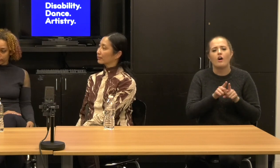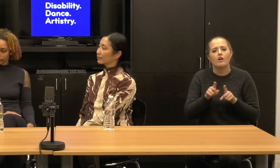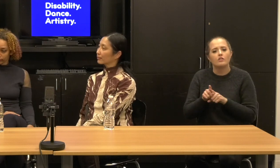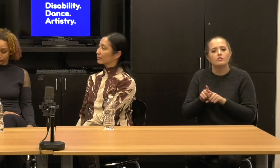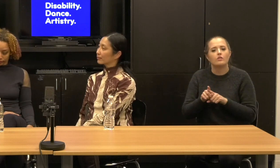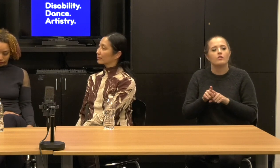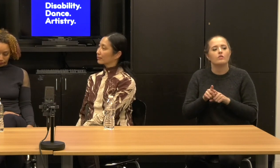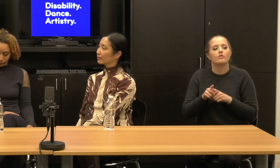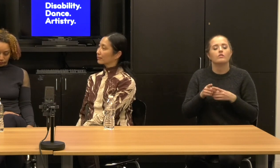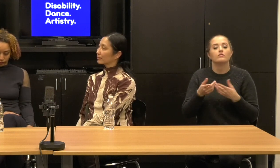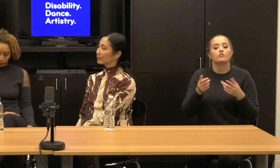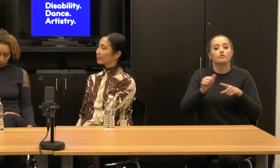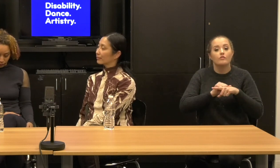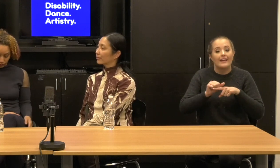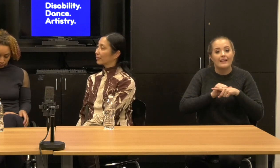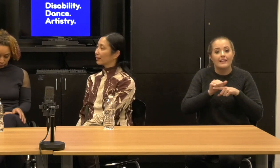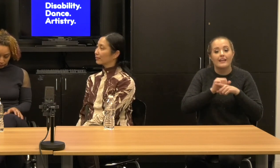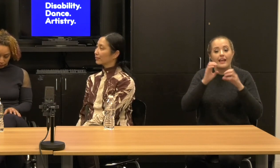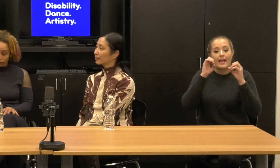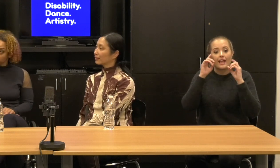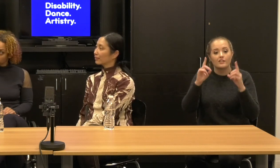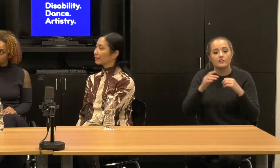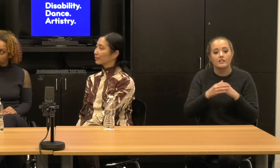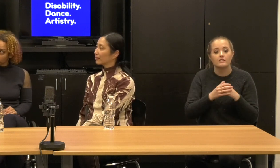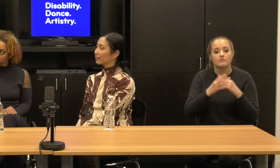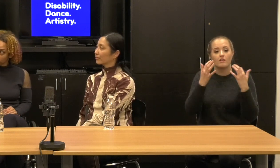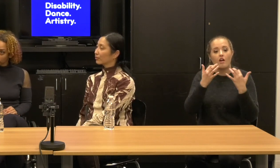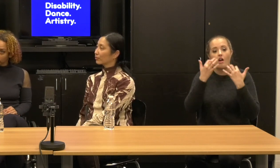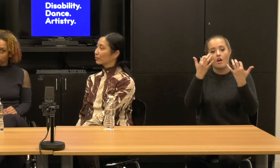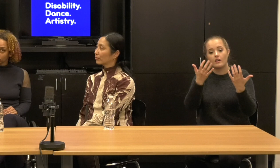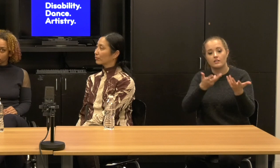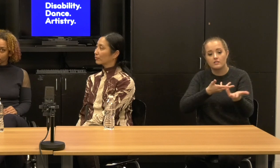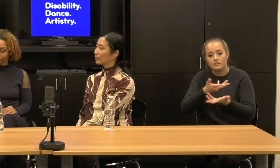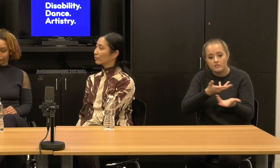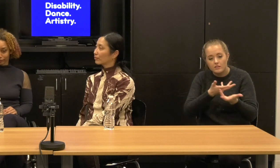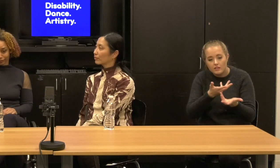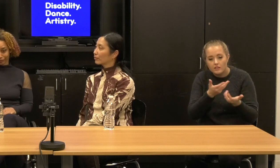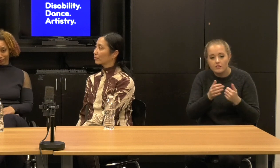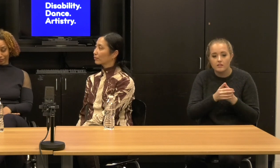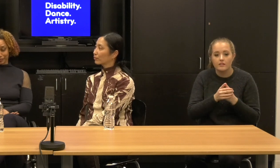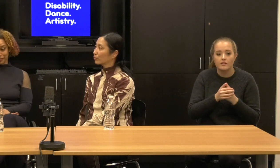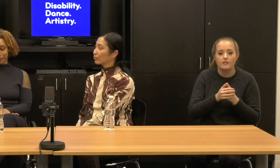through education, through audience engagement, critical curatorial literacies, right?